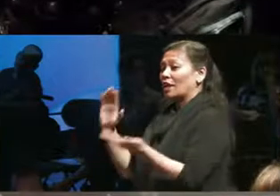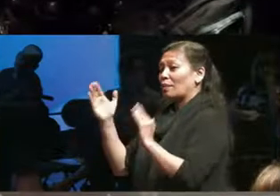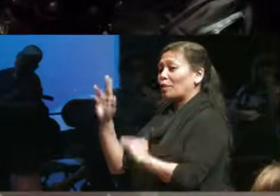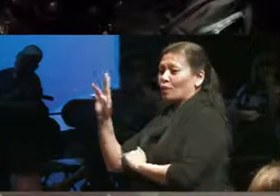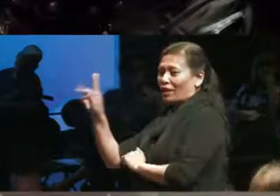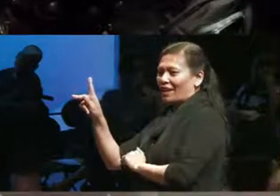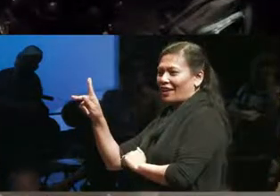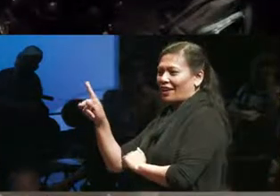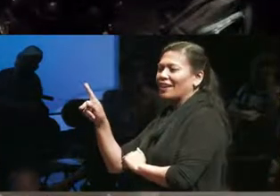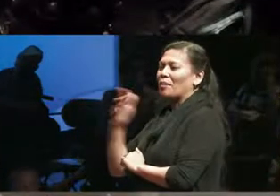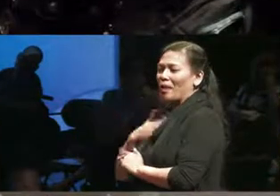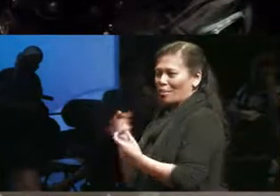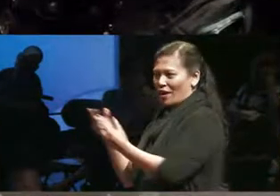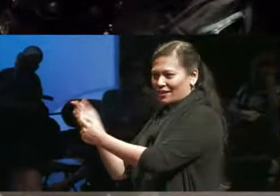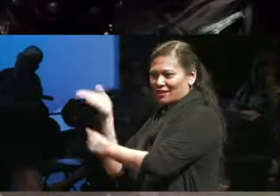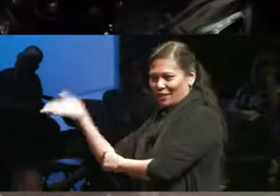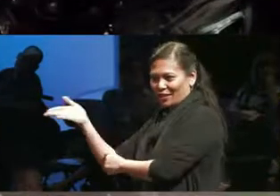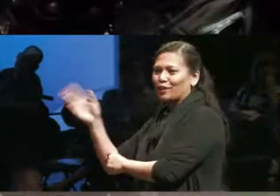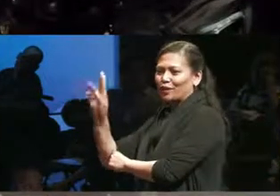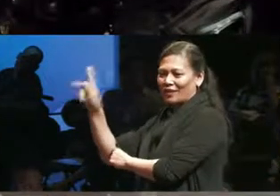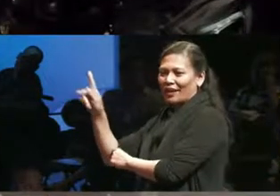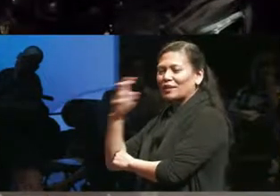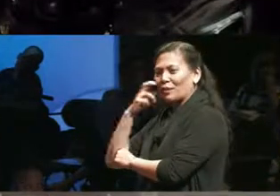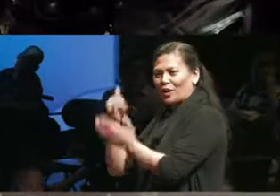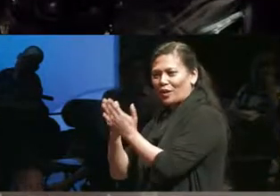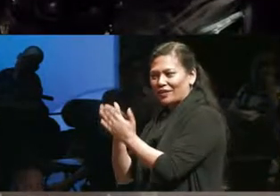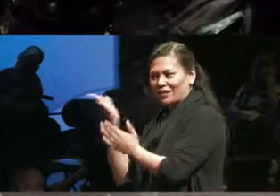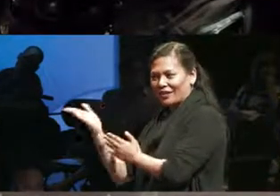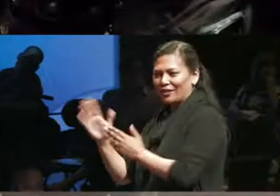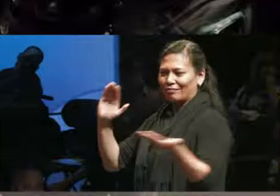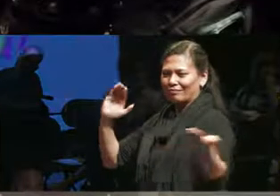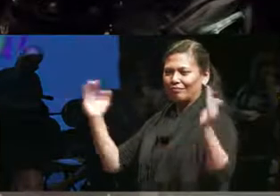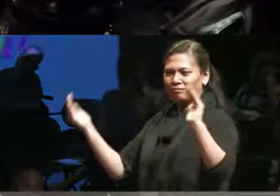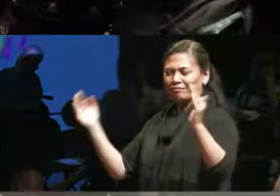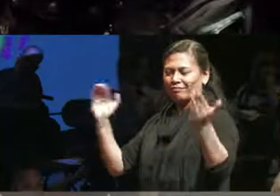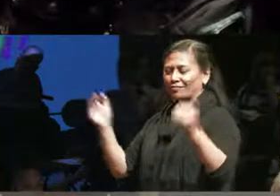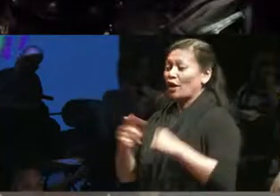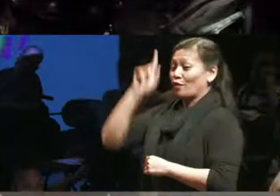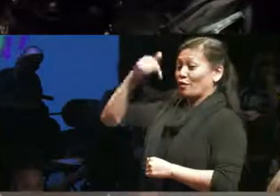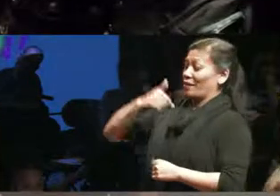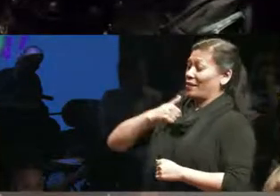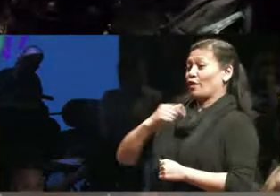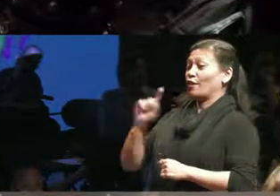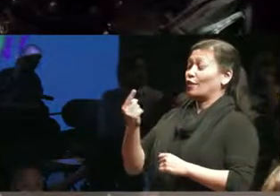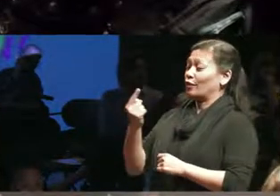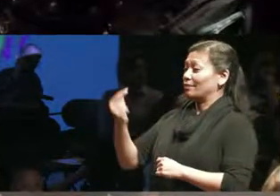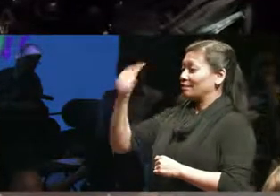because I think it I think the first thing that comes to mind is I feel far